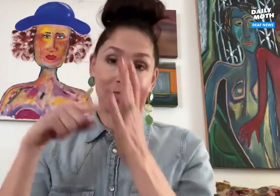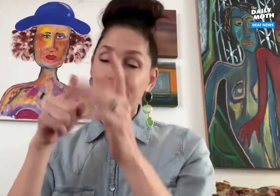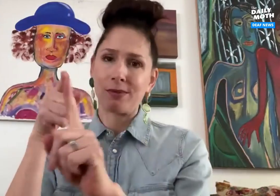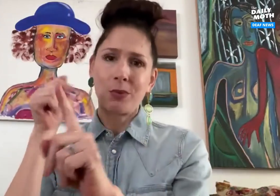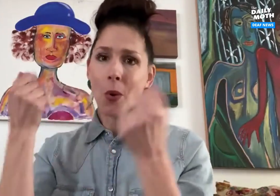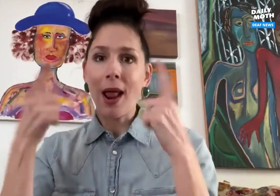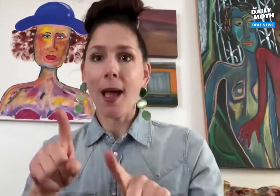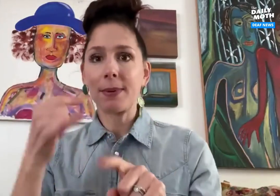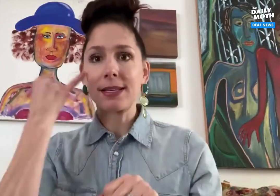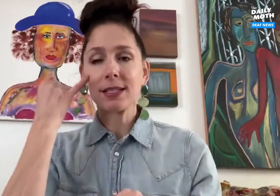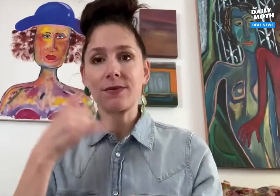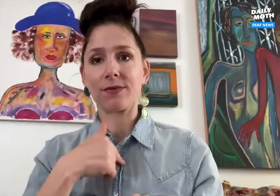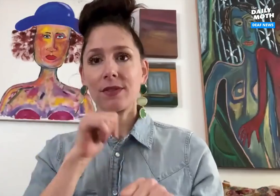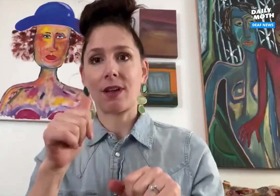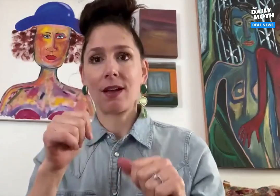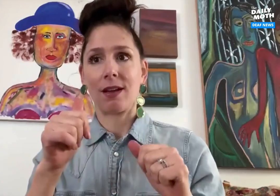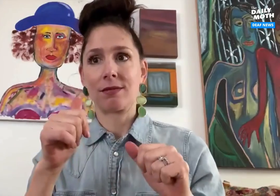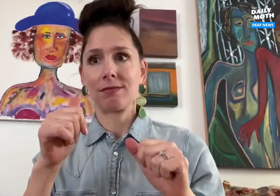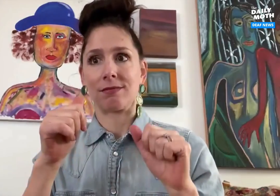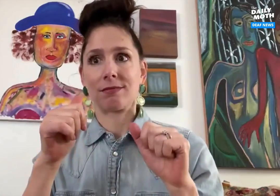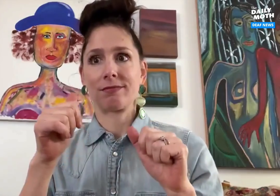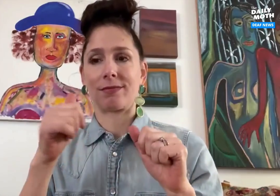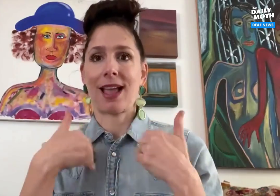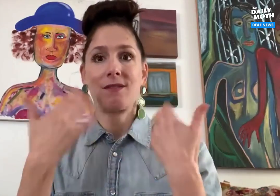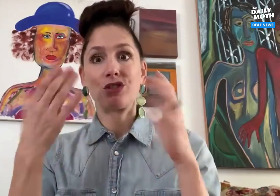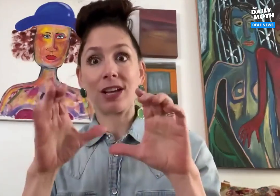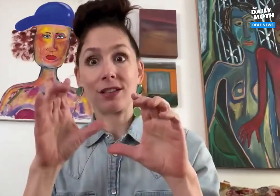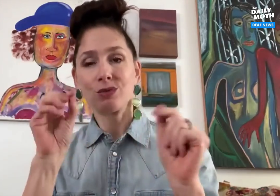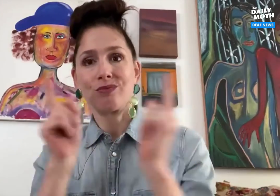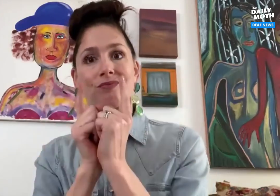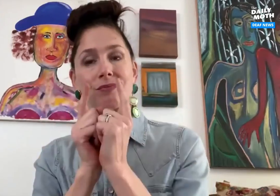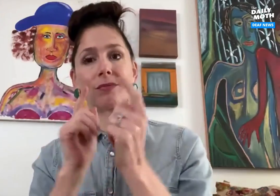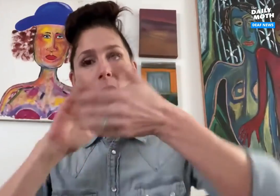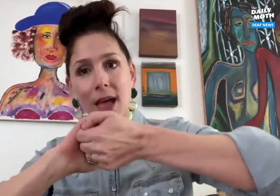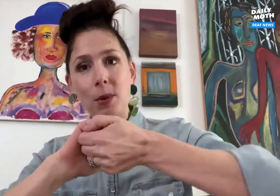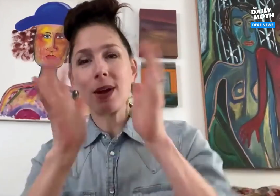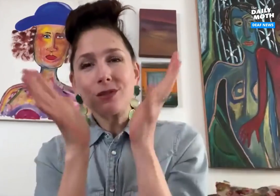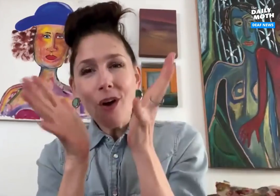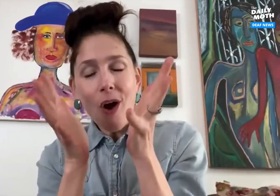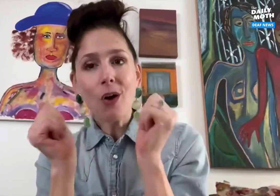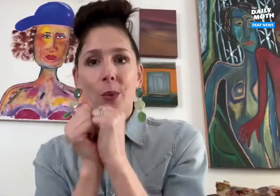for example, wouldn't have happened if I didn't have a chance to meet up, collaborate and talk with